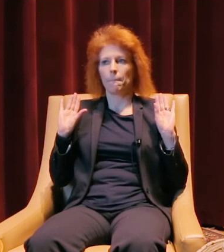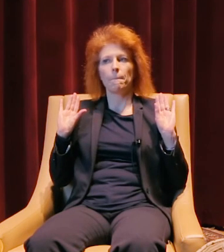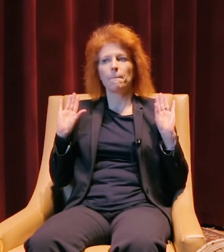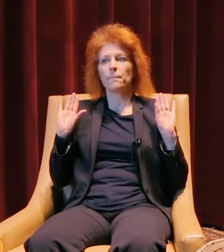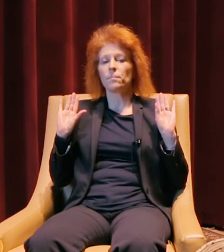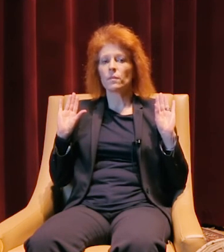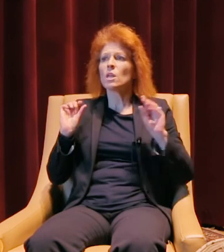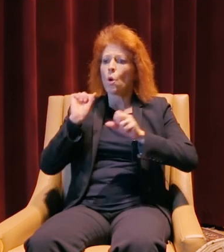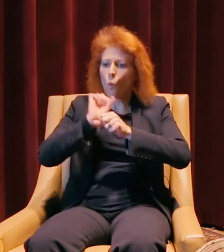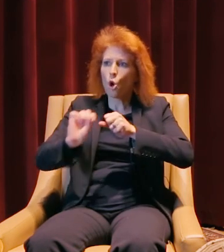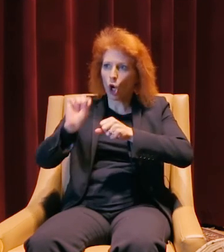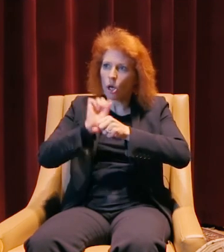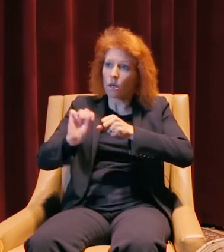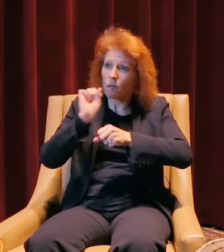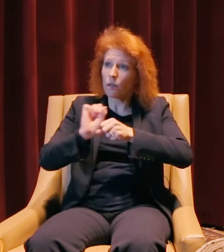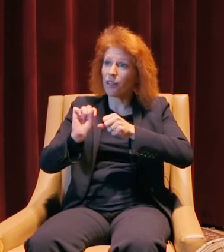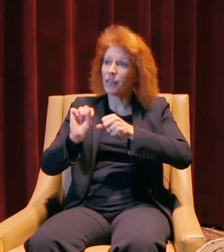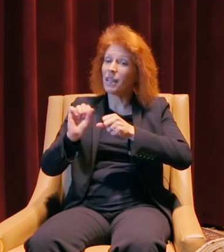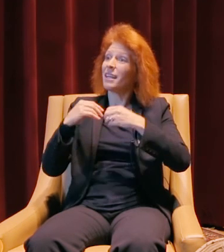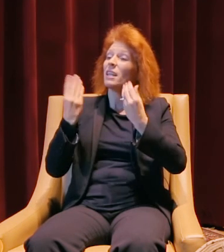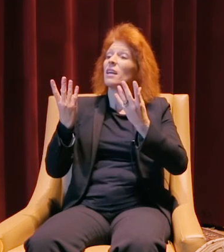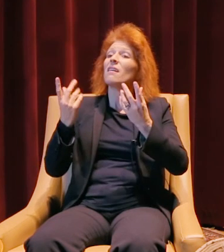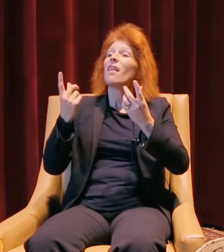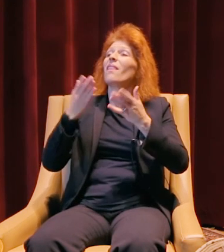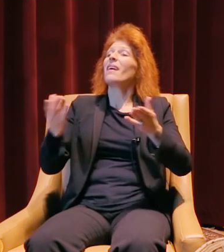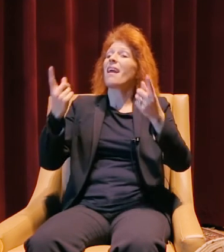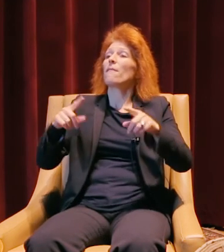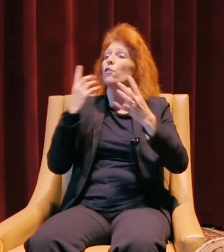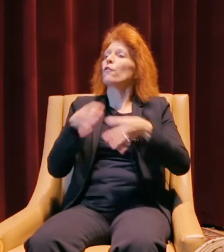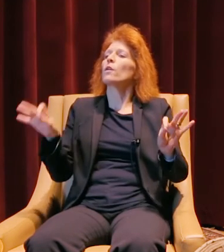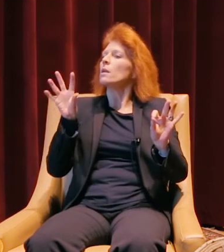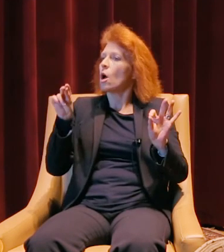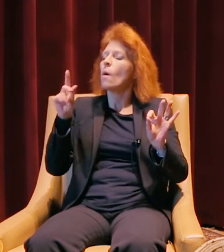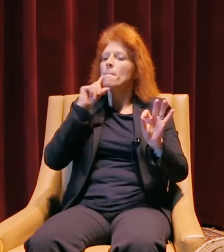Put the effort into it, nothing comes for free, nothing comes easy, you have to work for it,